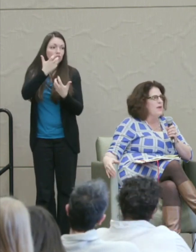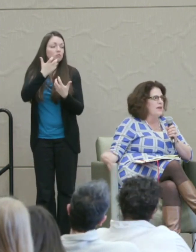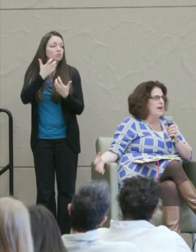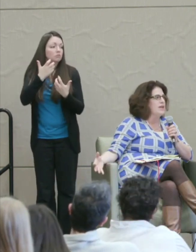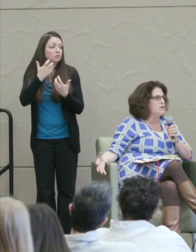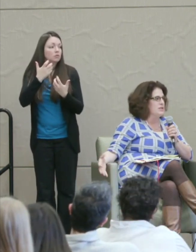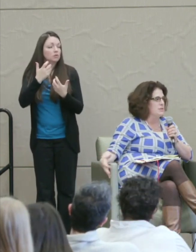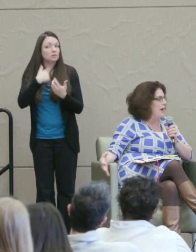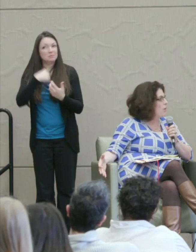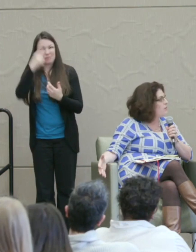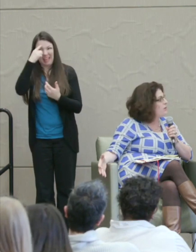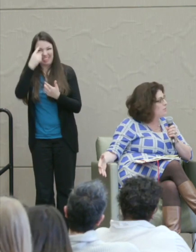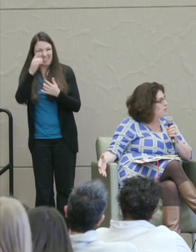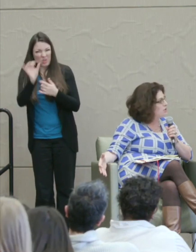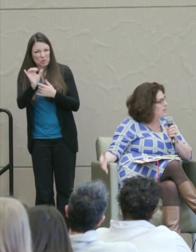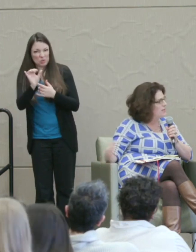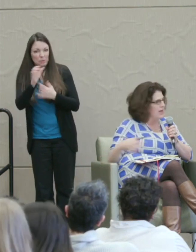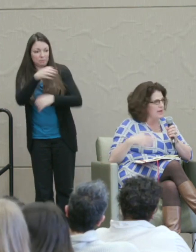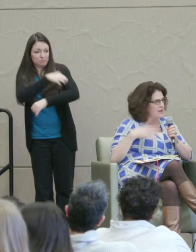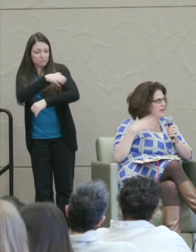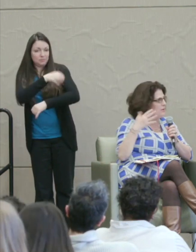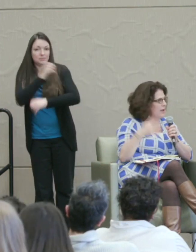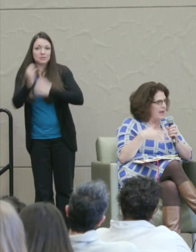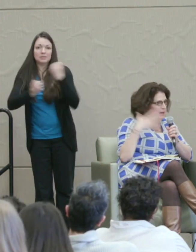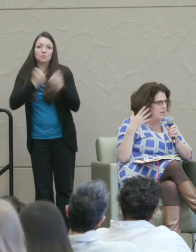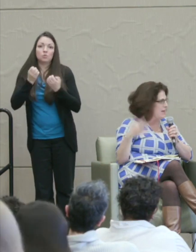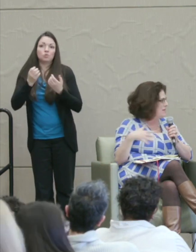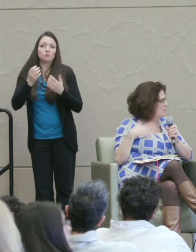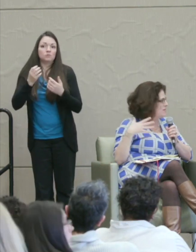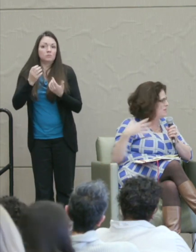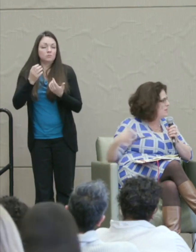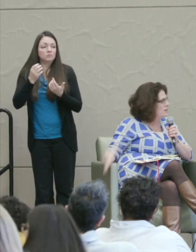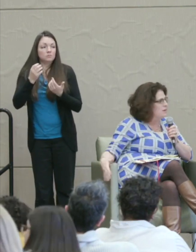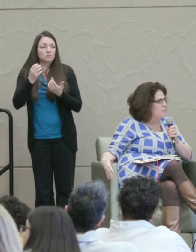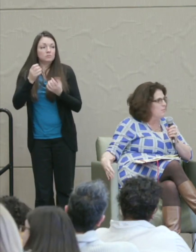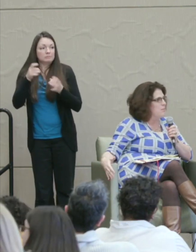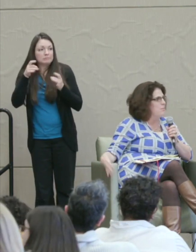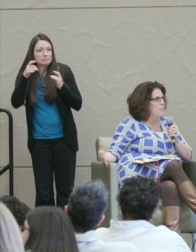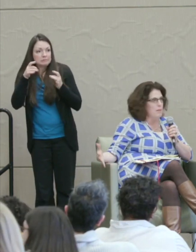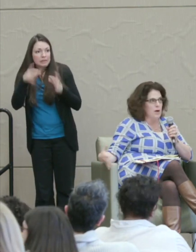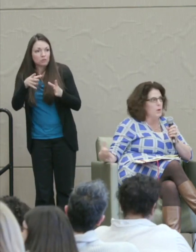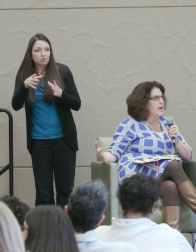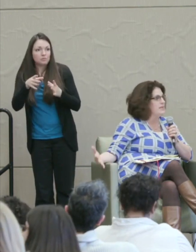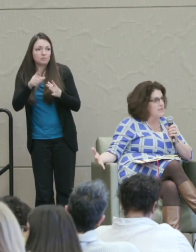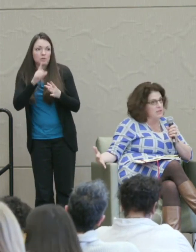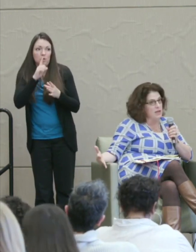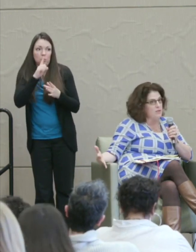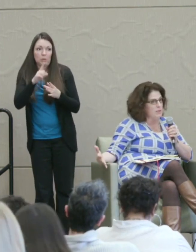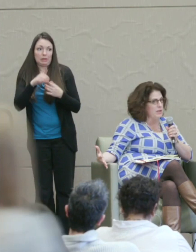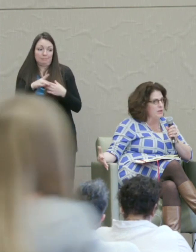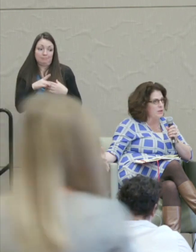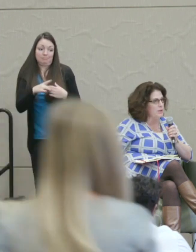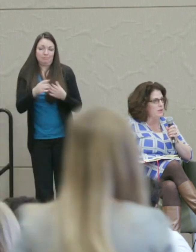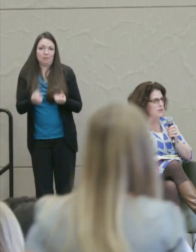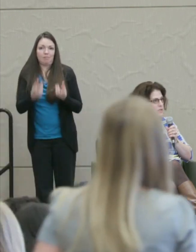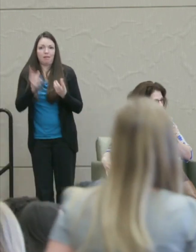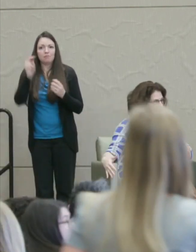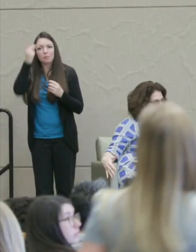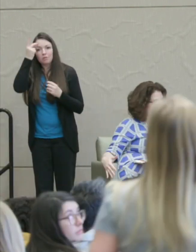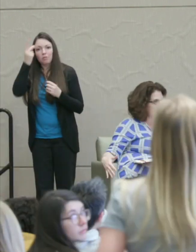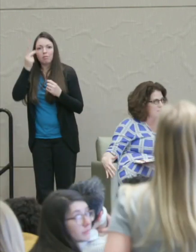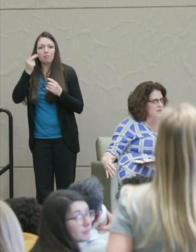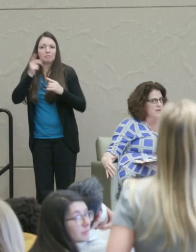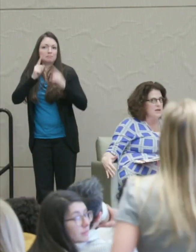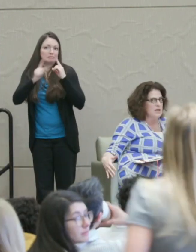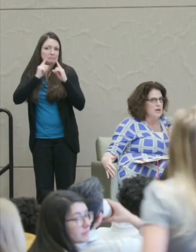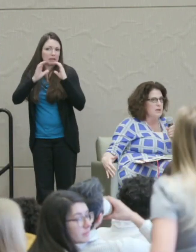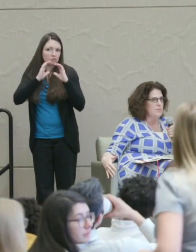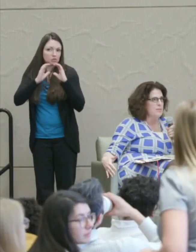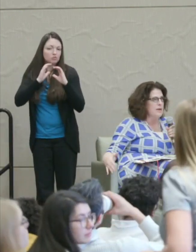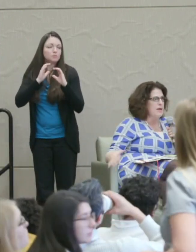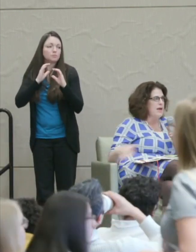I think hatred is a powerful emotion that animates a great deal of political discourse.